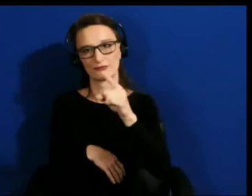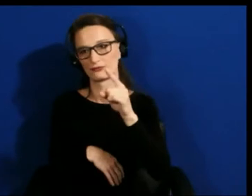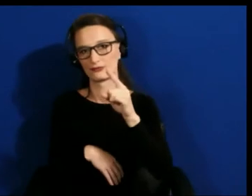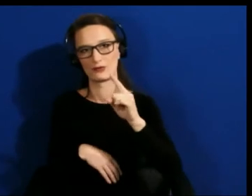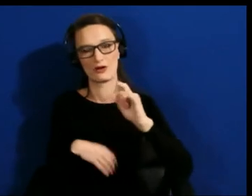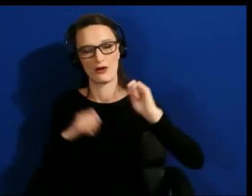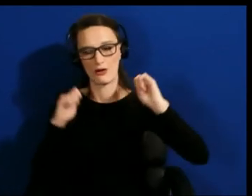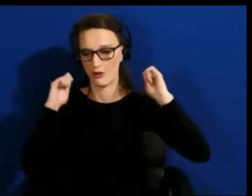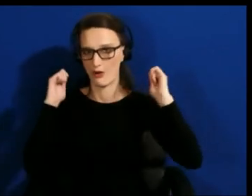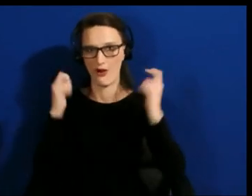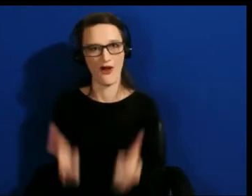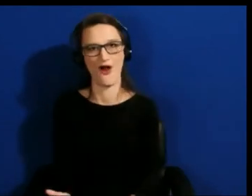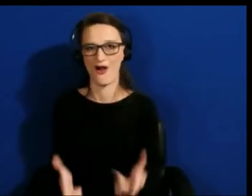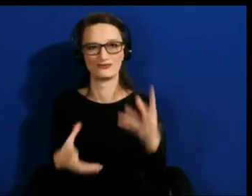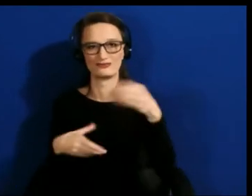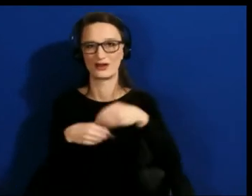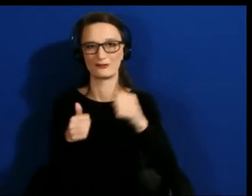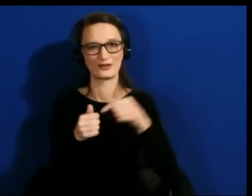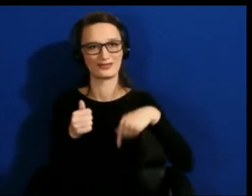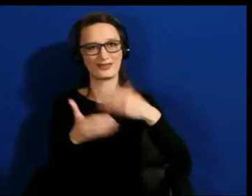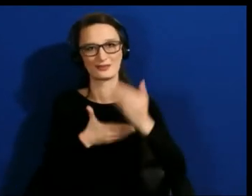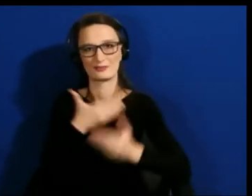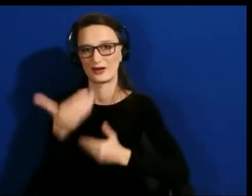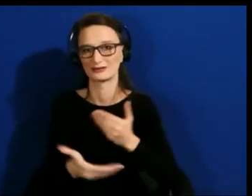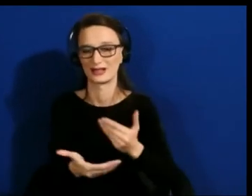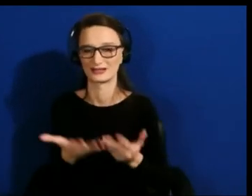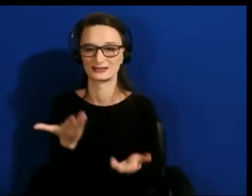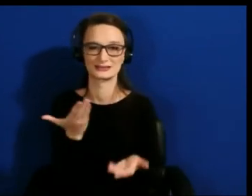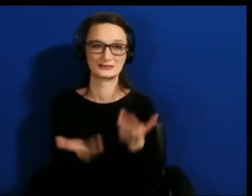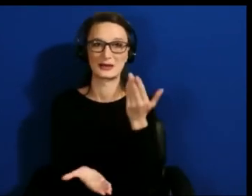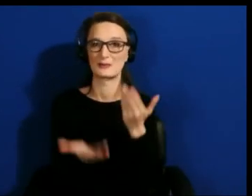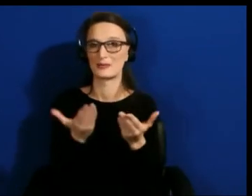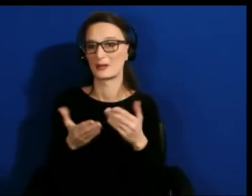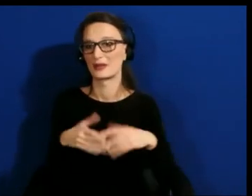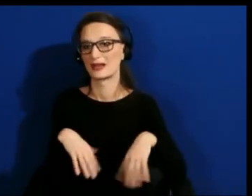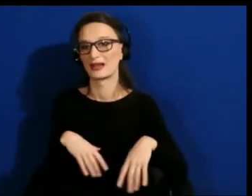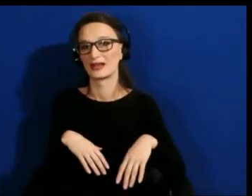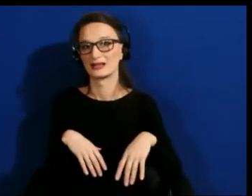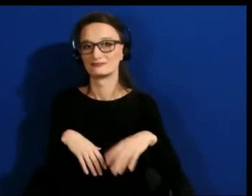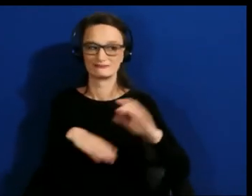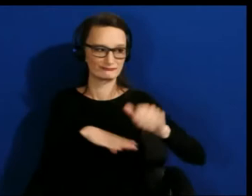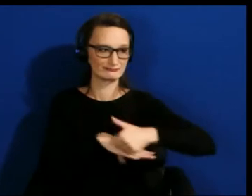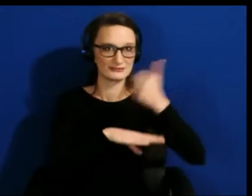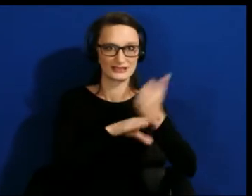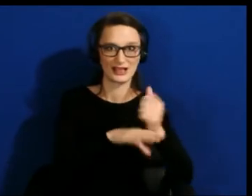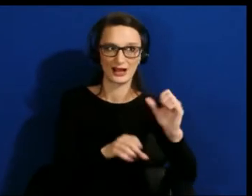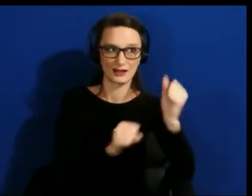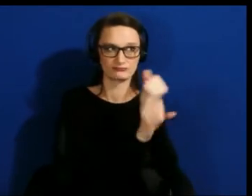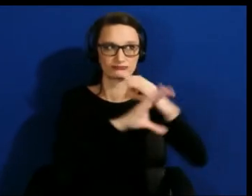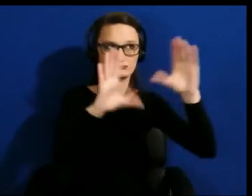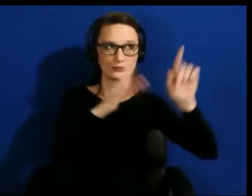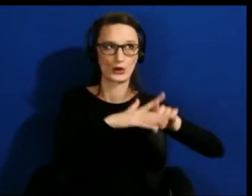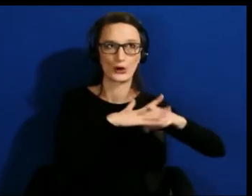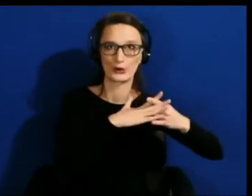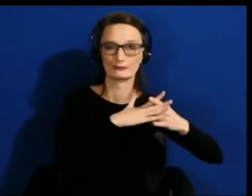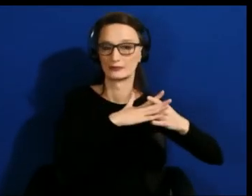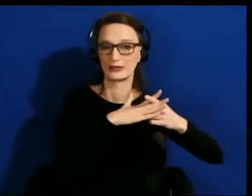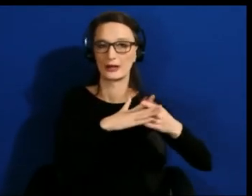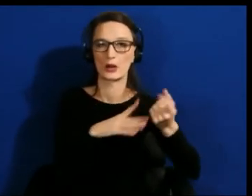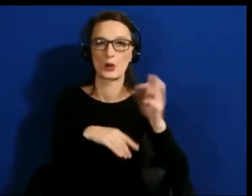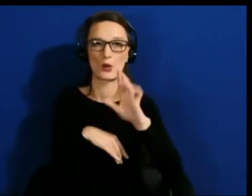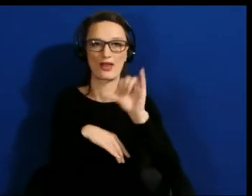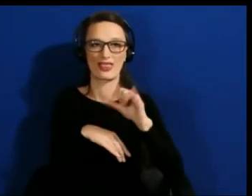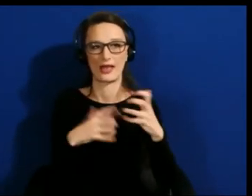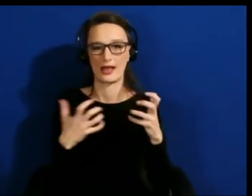And whether it's ideation, broadening out early, or the adaptability rather than a one size fits no one, thinking about how do